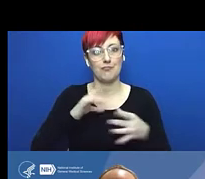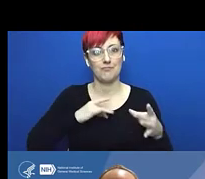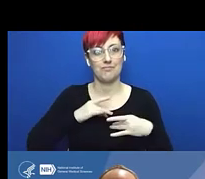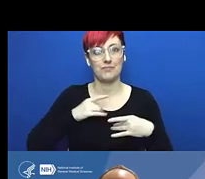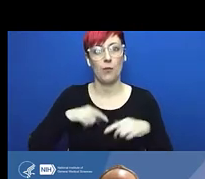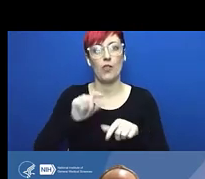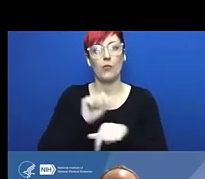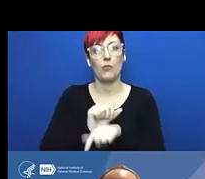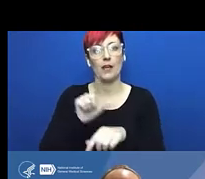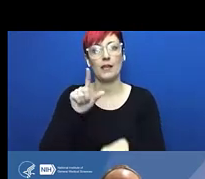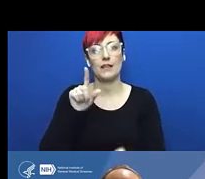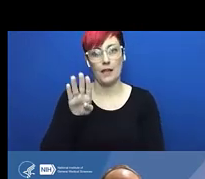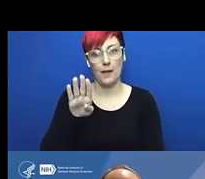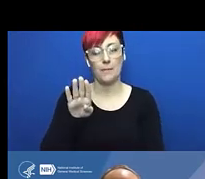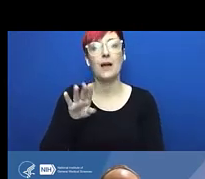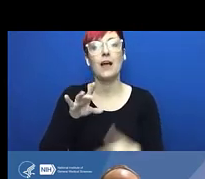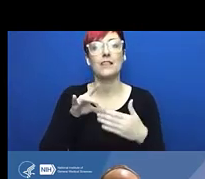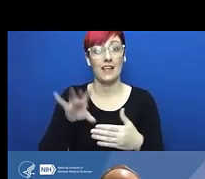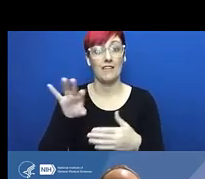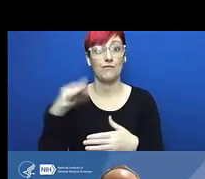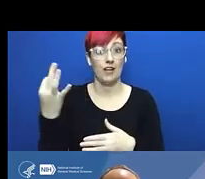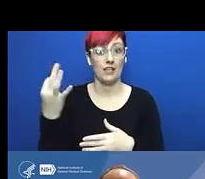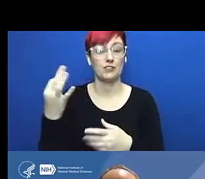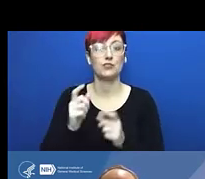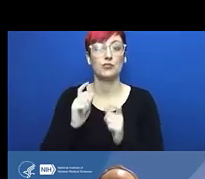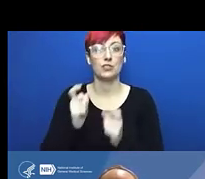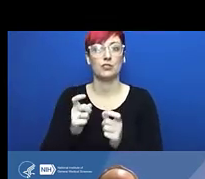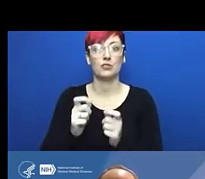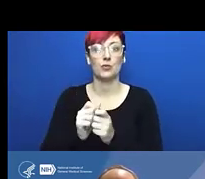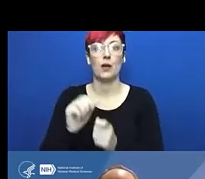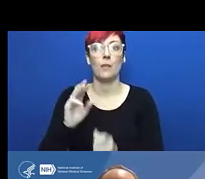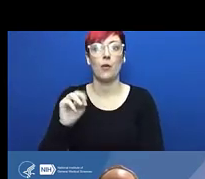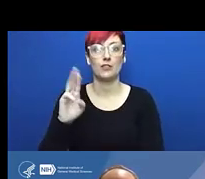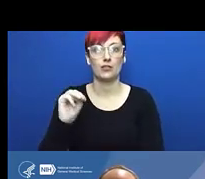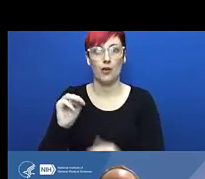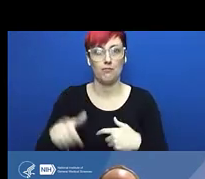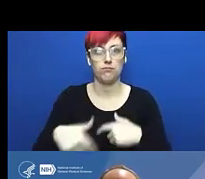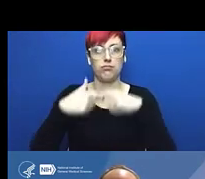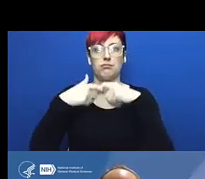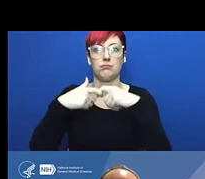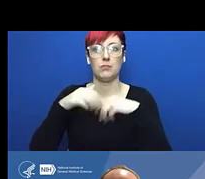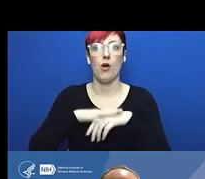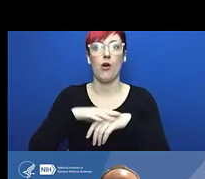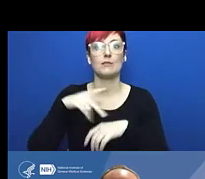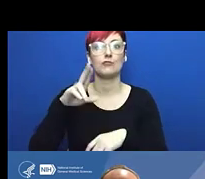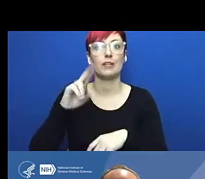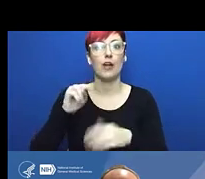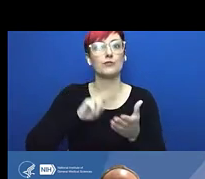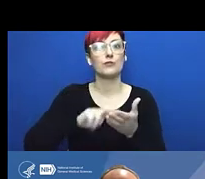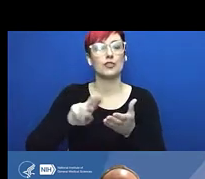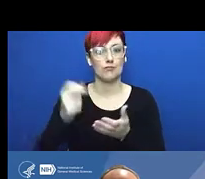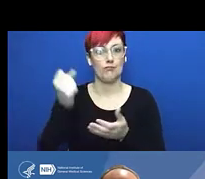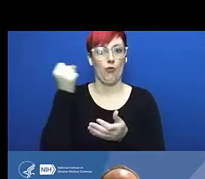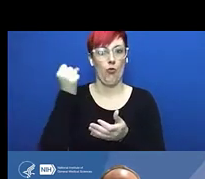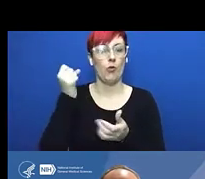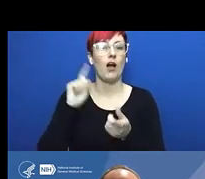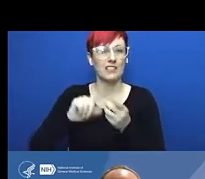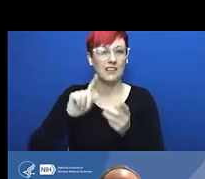and just really through freak fate did not injure anybody, but could've killed multiple people